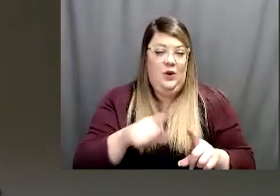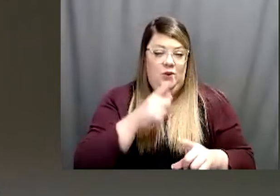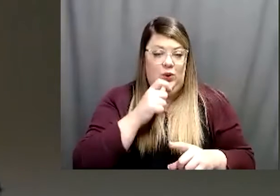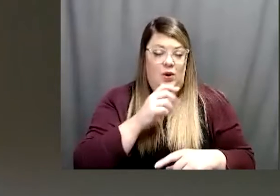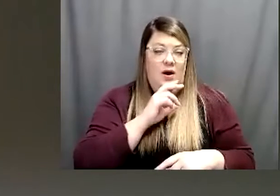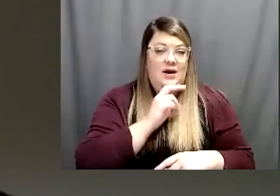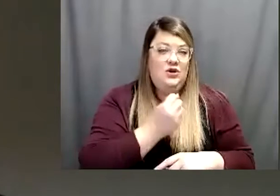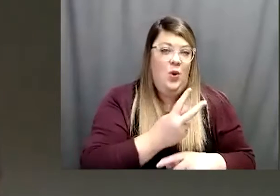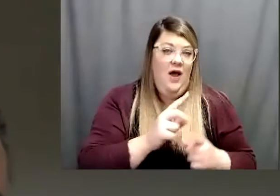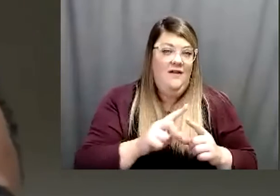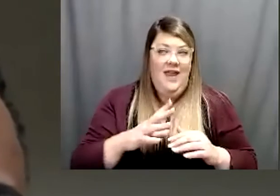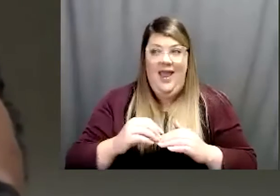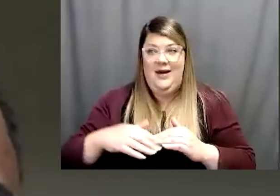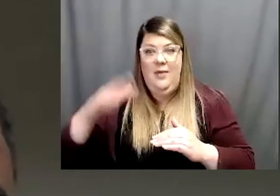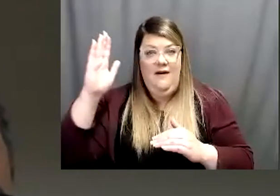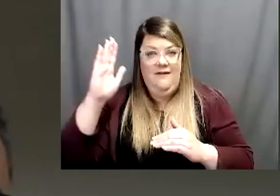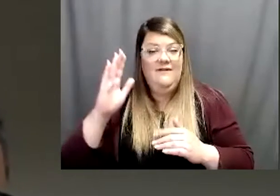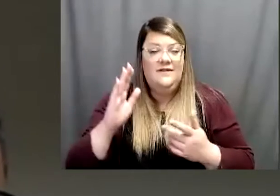you know there's been kind of varying data of when the vaccine will be